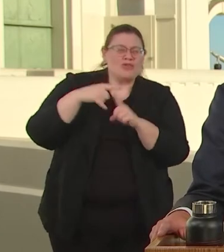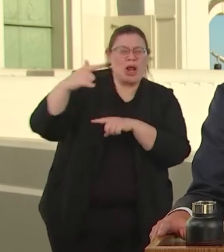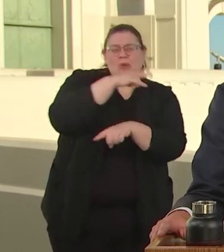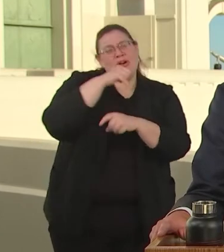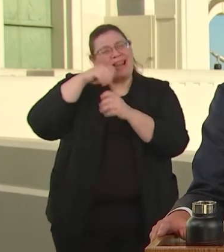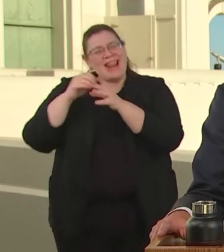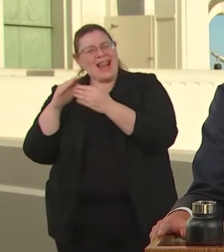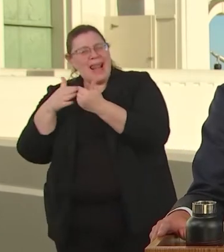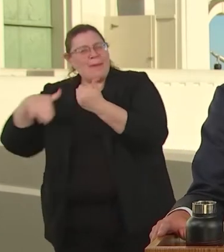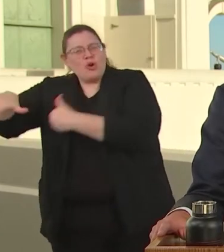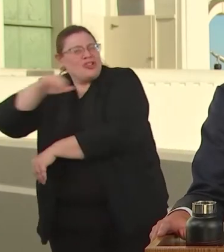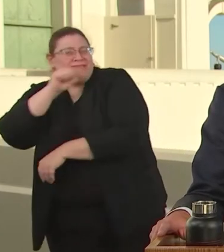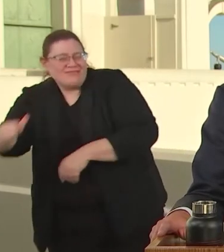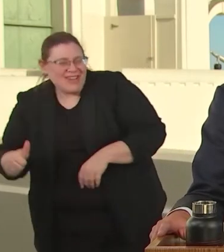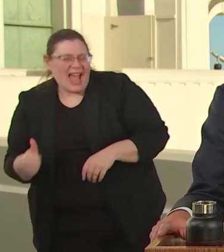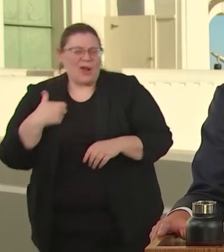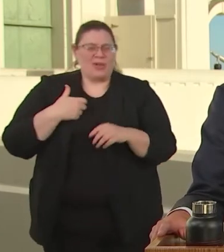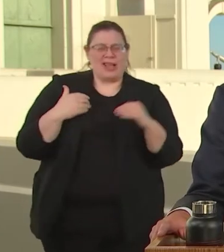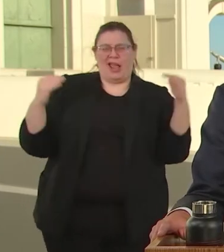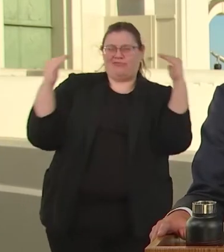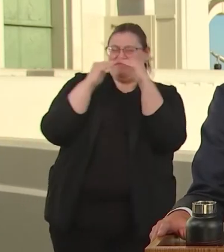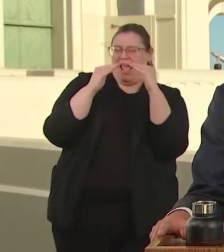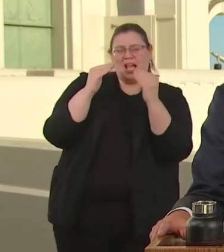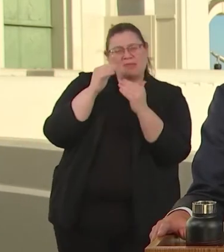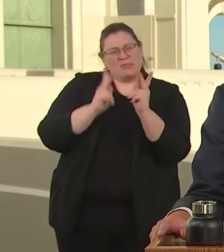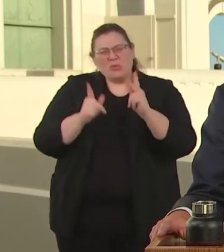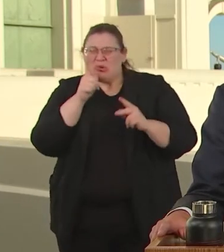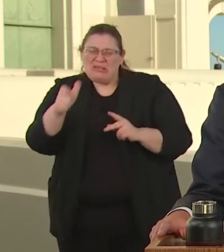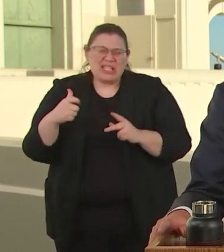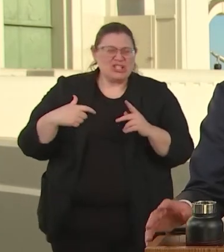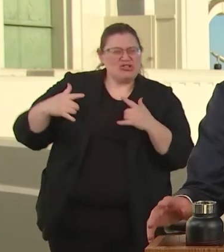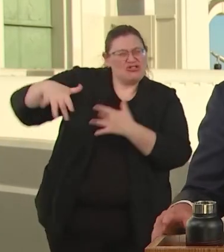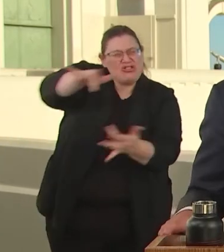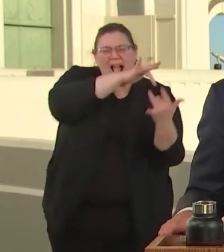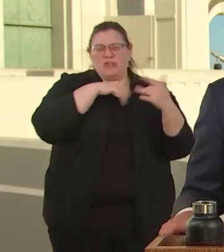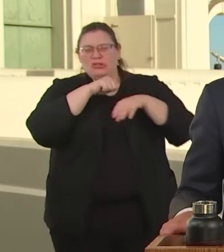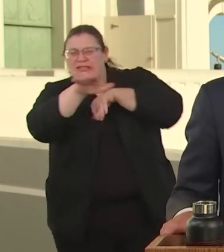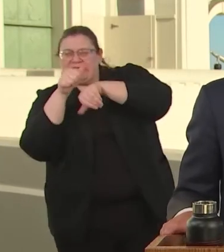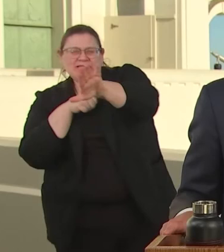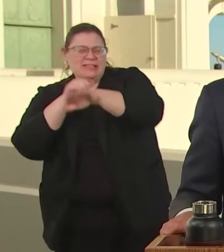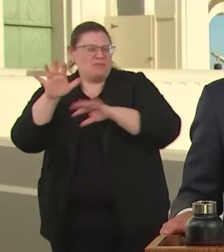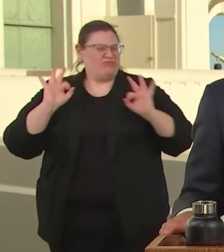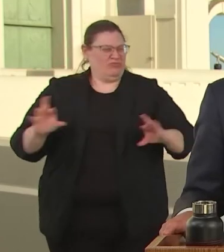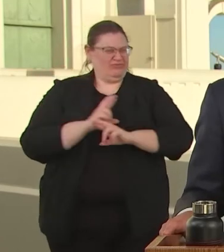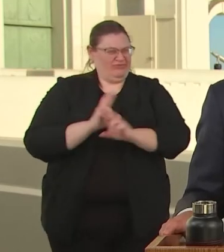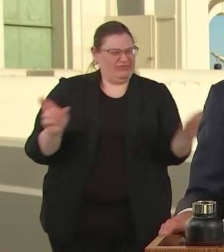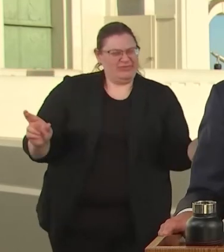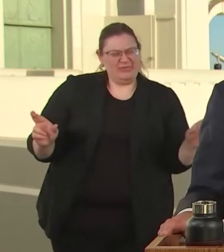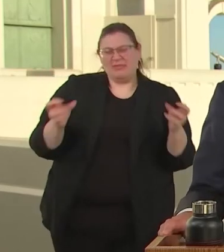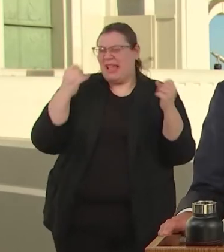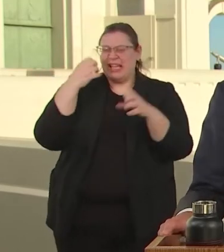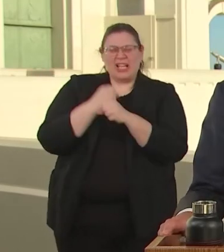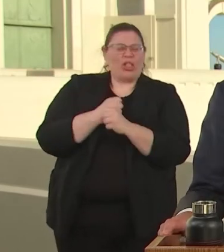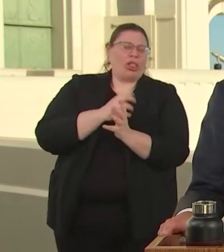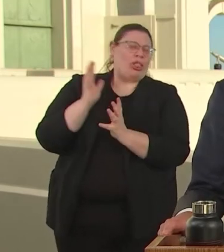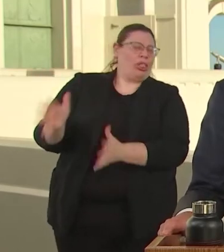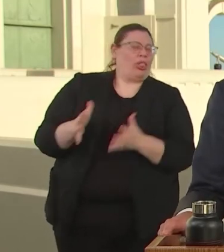AND DEMAND FOR TRAVEL AND SHIPPING. AFTERDECK AIDS OF NEGLECT, OUR WATER AND POWER INVESTMENTS ARE